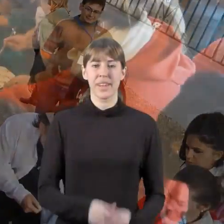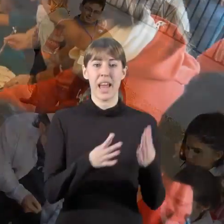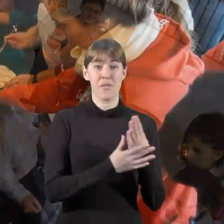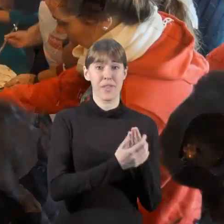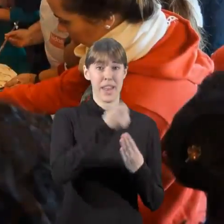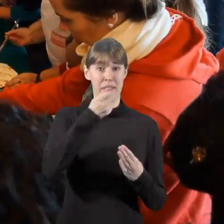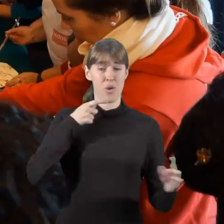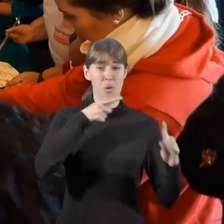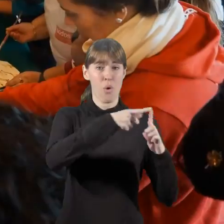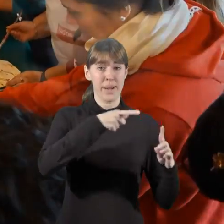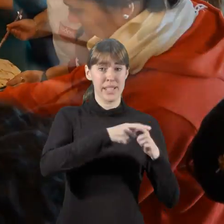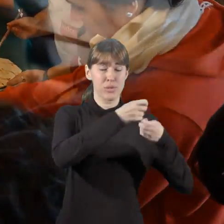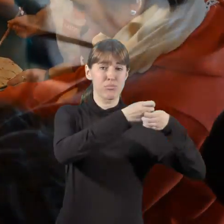The aims of the federation: